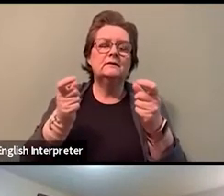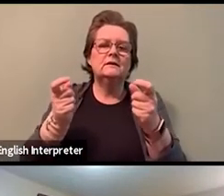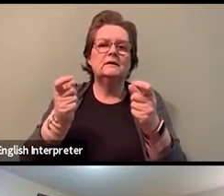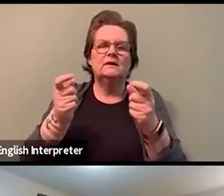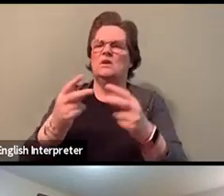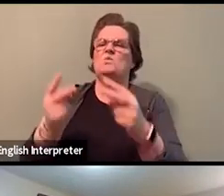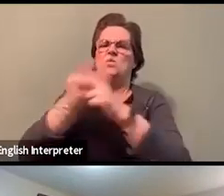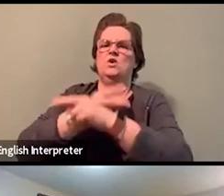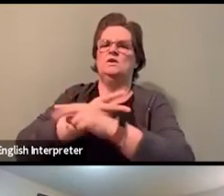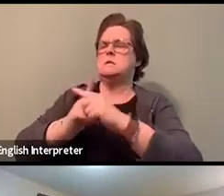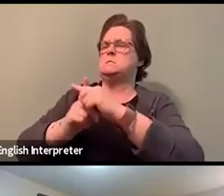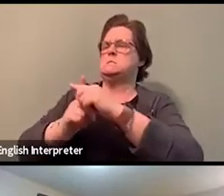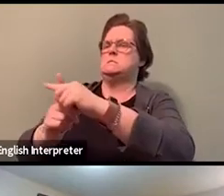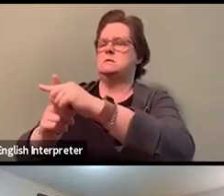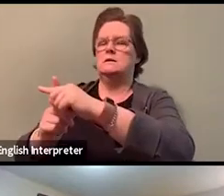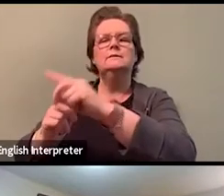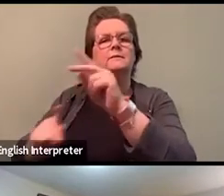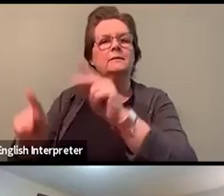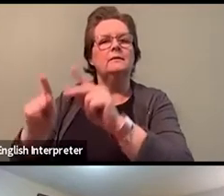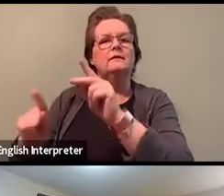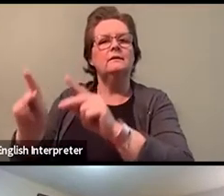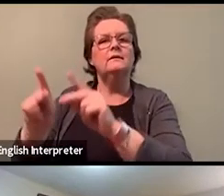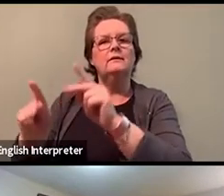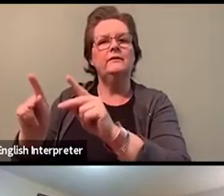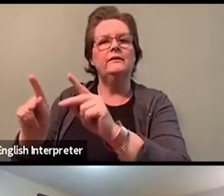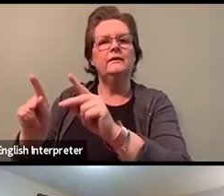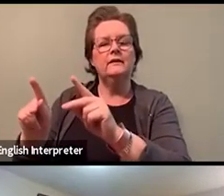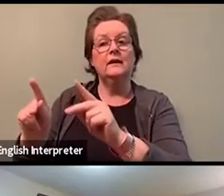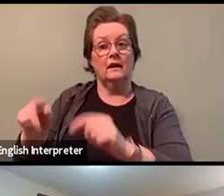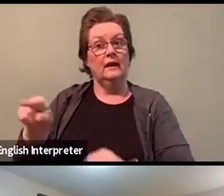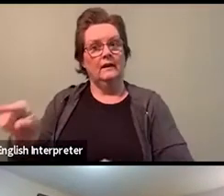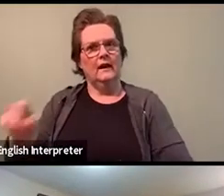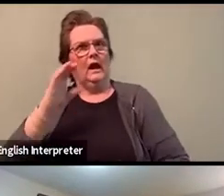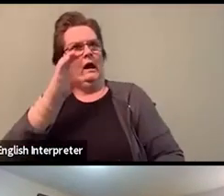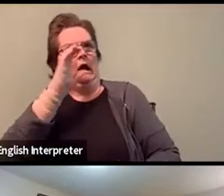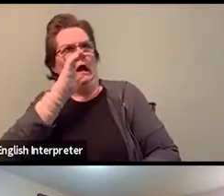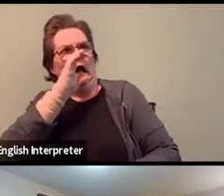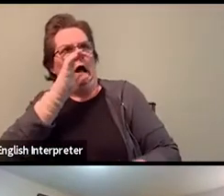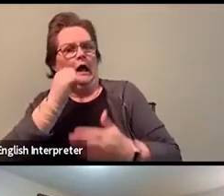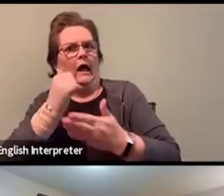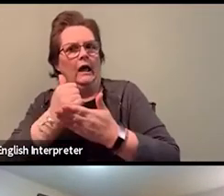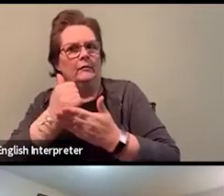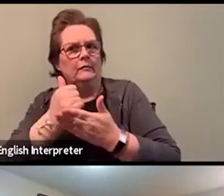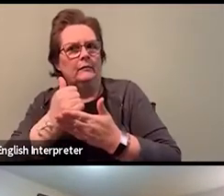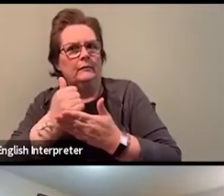When you can't get the help you need from the Landlord and Tenants Board,